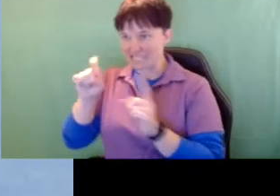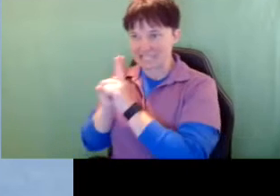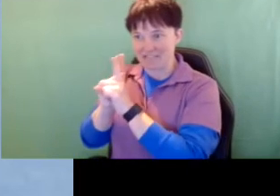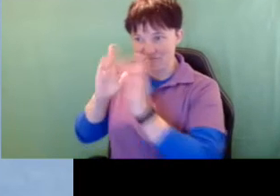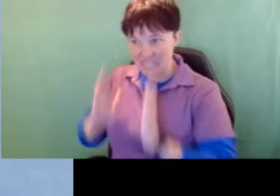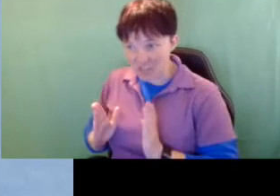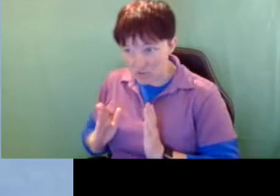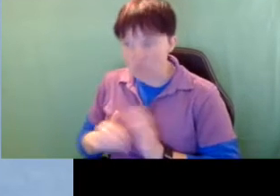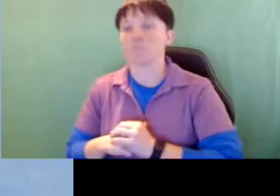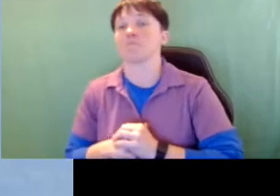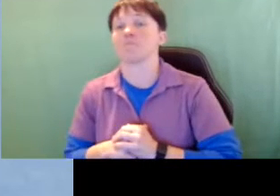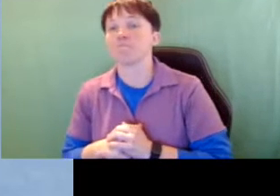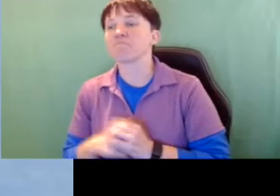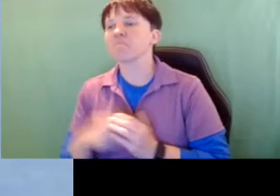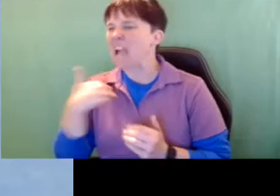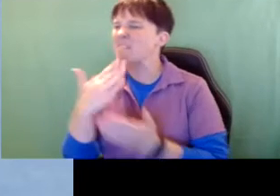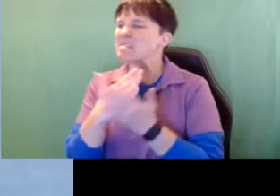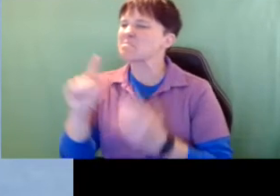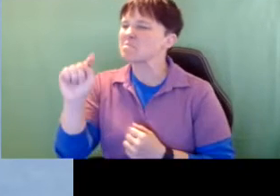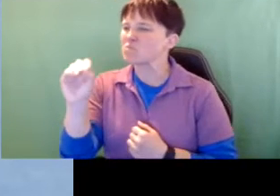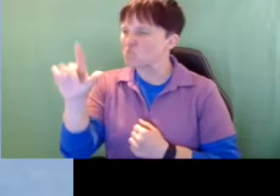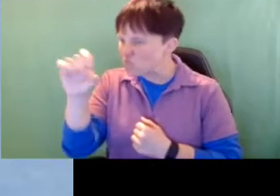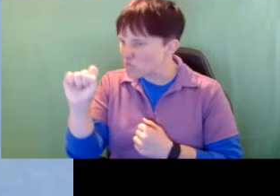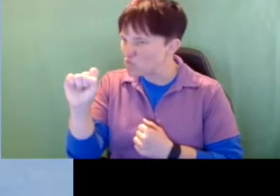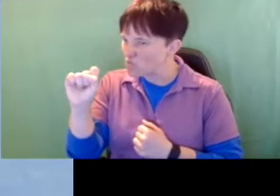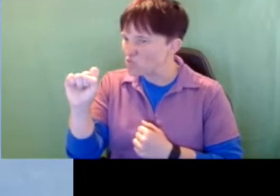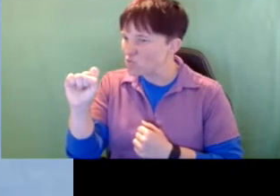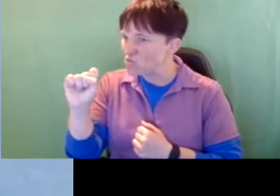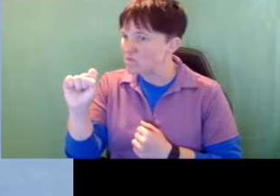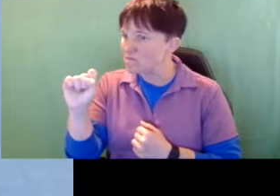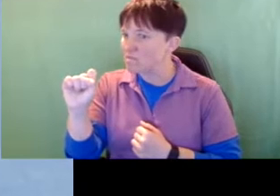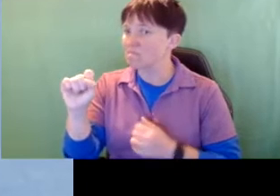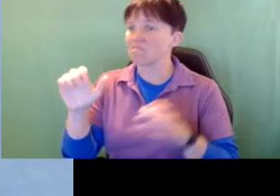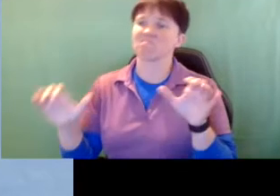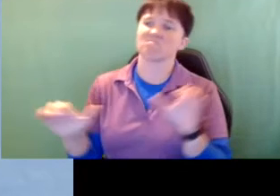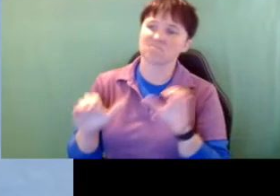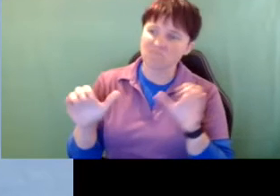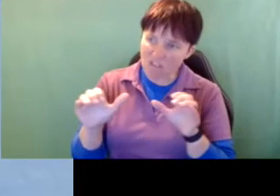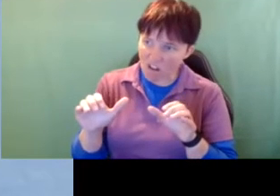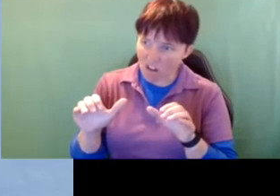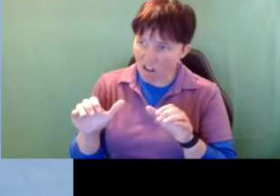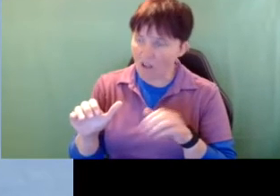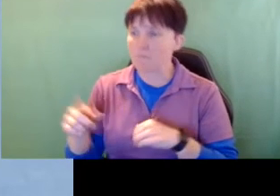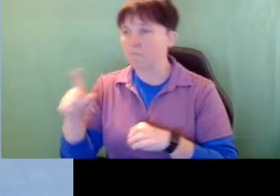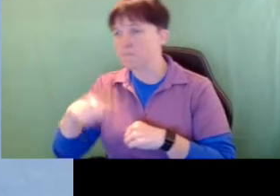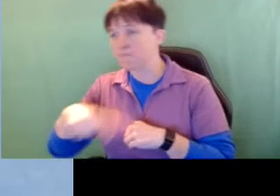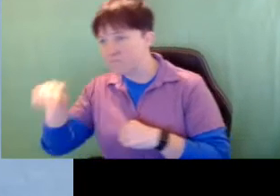There are some tools out there that have been done that teams can go through and consider,